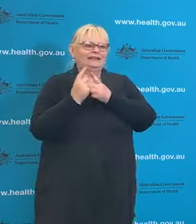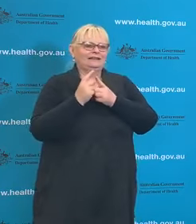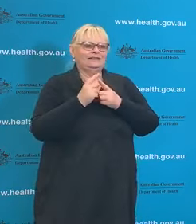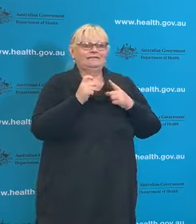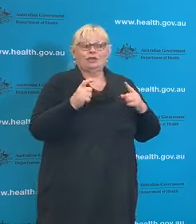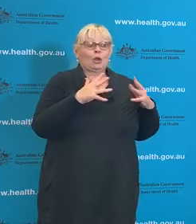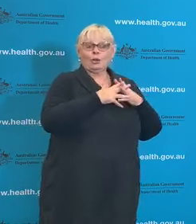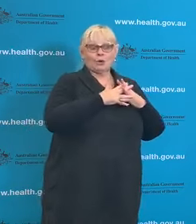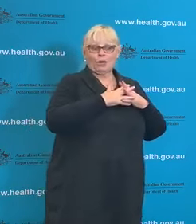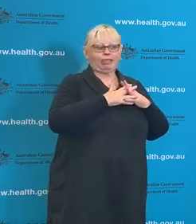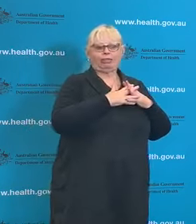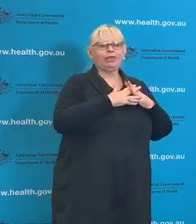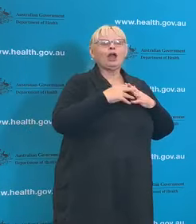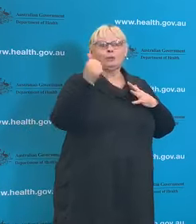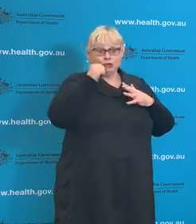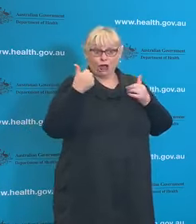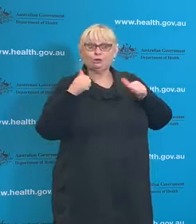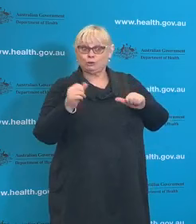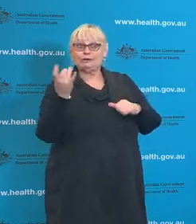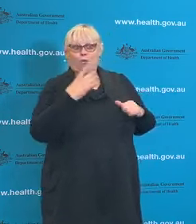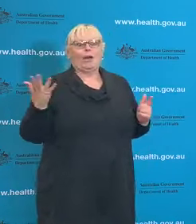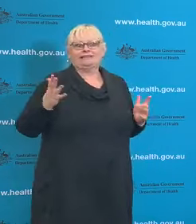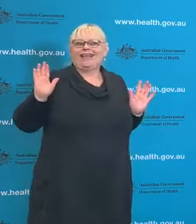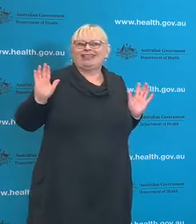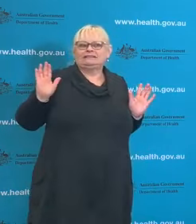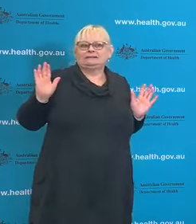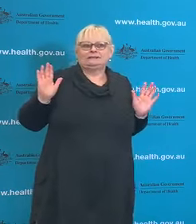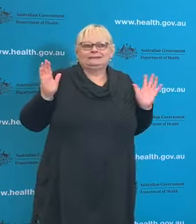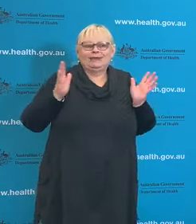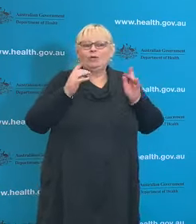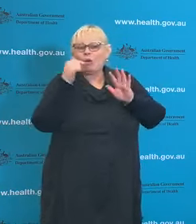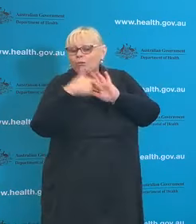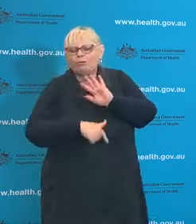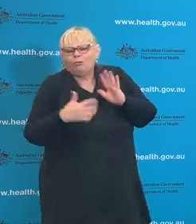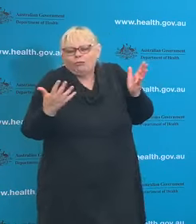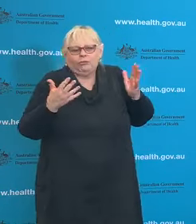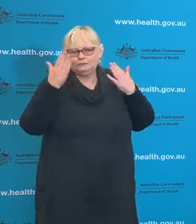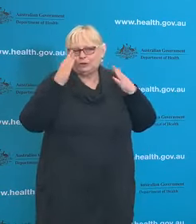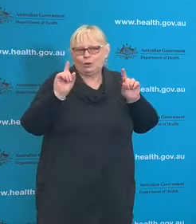we do know that it's been used successfully but as to the details, no, we're not aware of that.